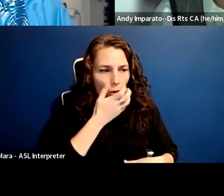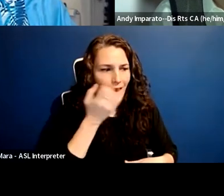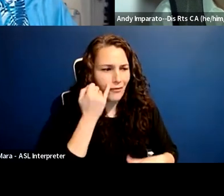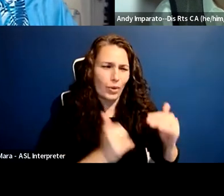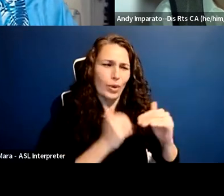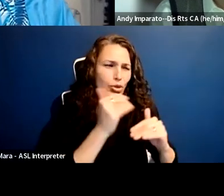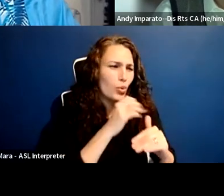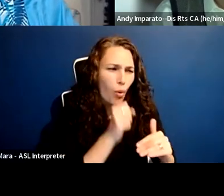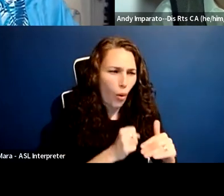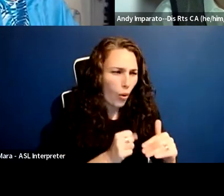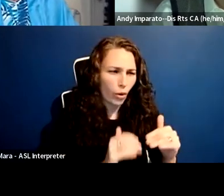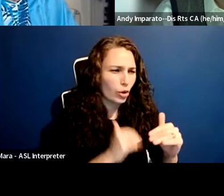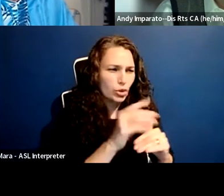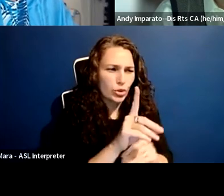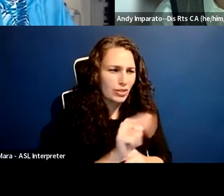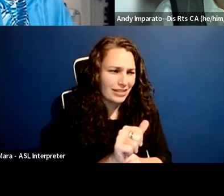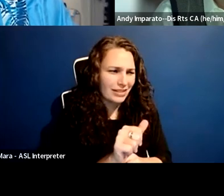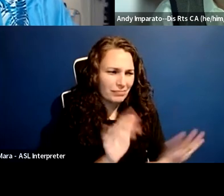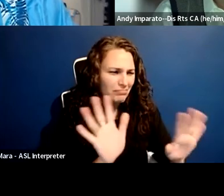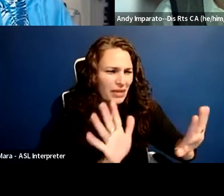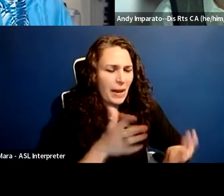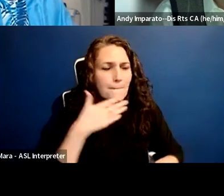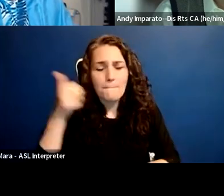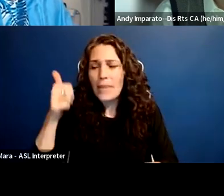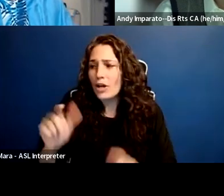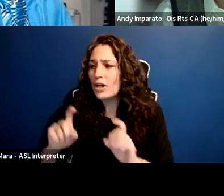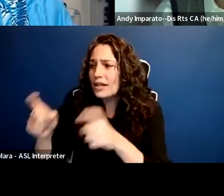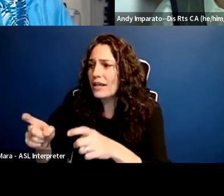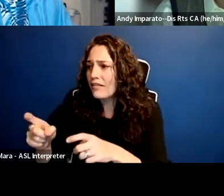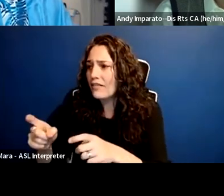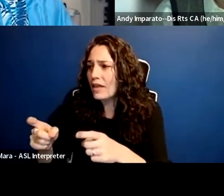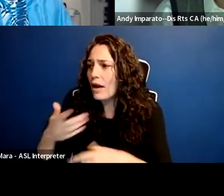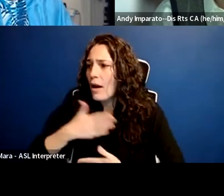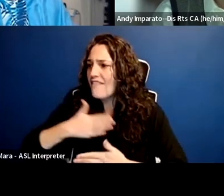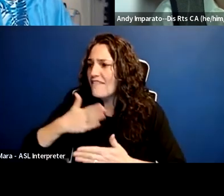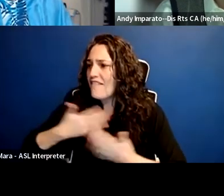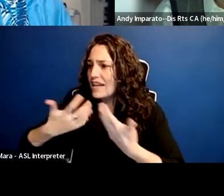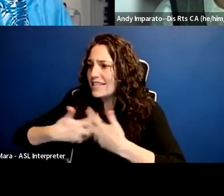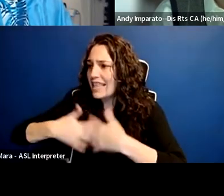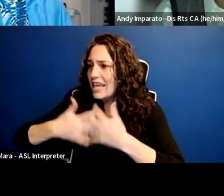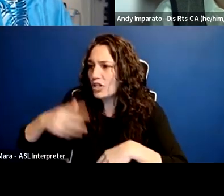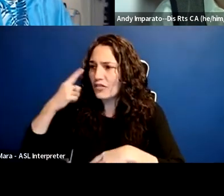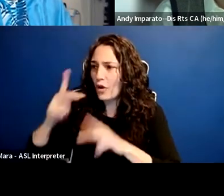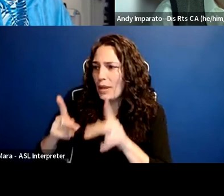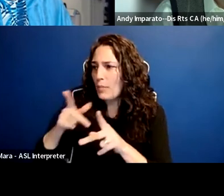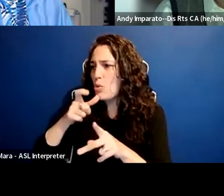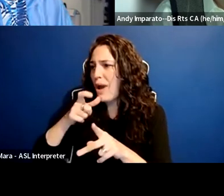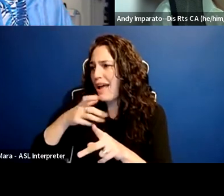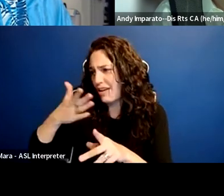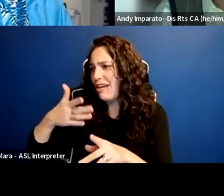It was better to give the ventilators to people that would have a better quality of life or a better shot at, you know, having a good life,